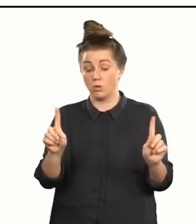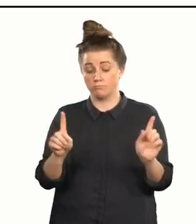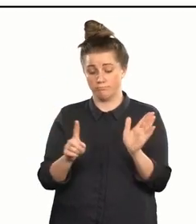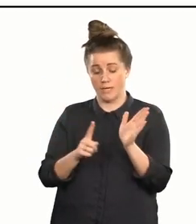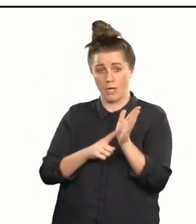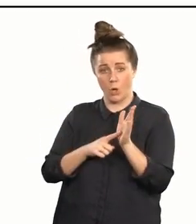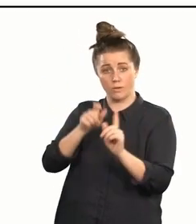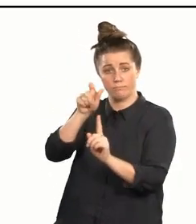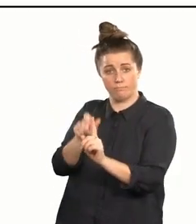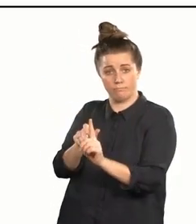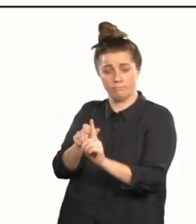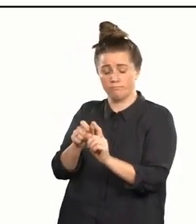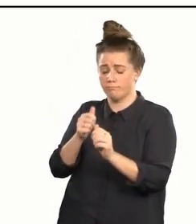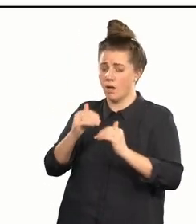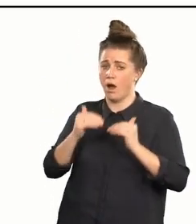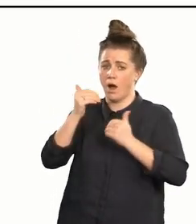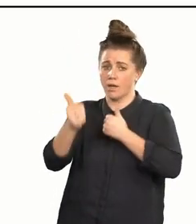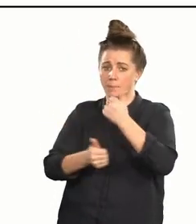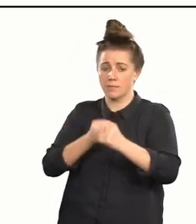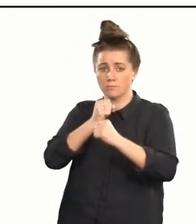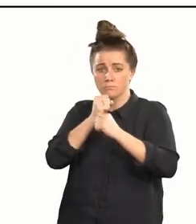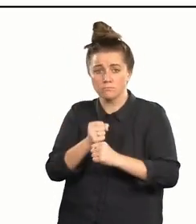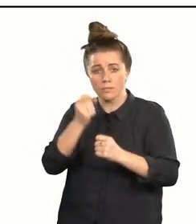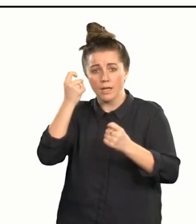'Leonie Aben is highly commended for outstanding commitment